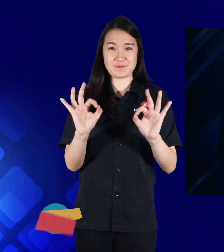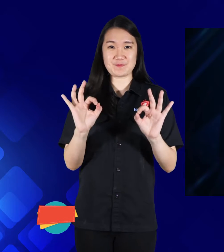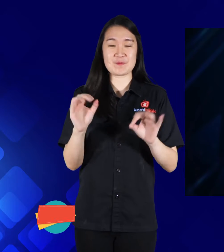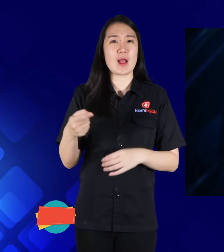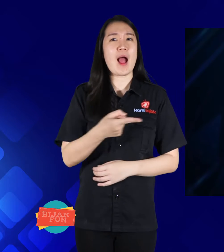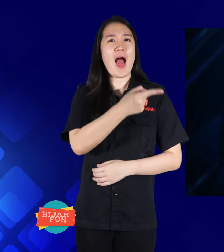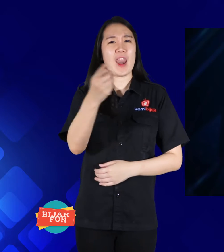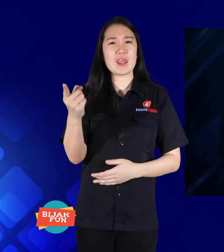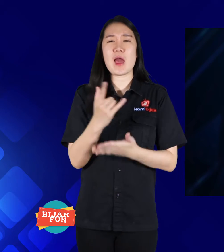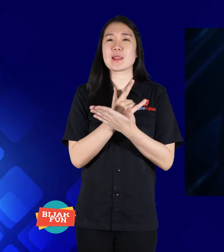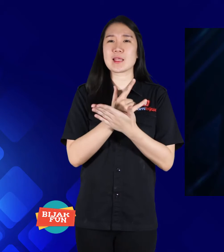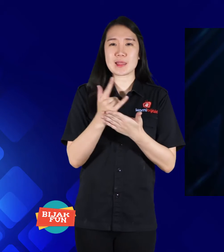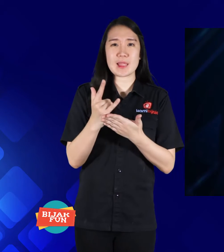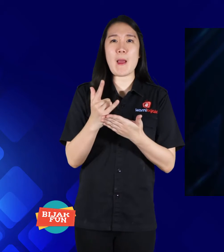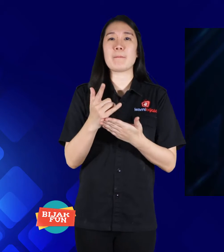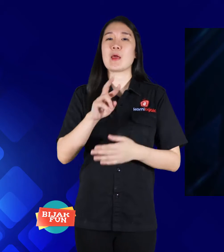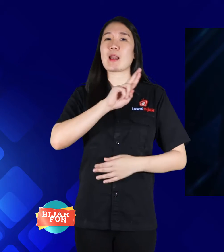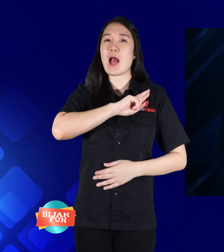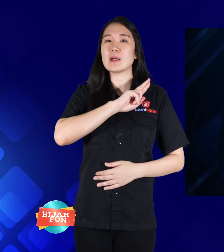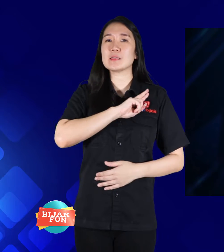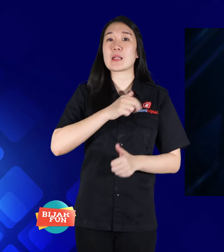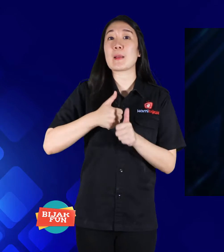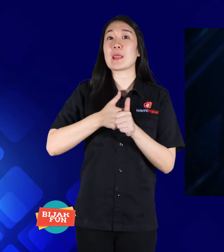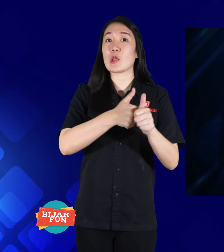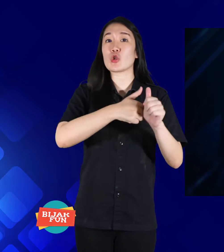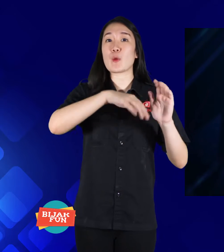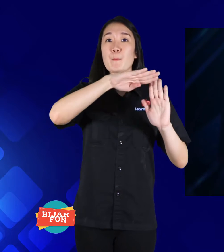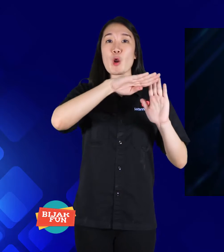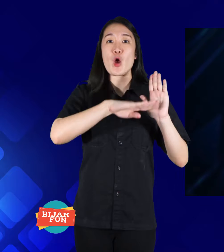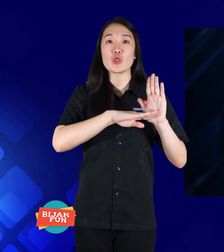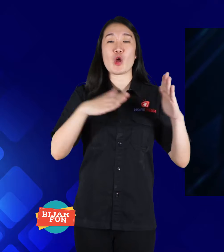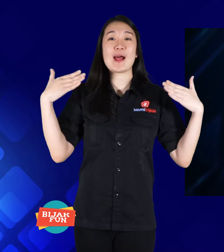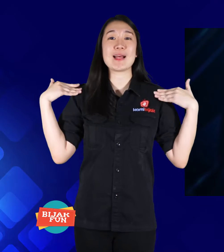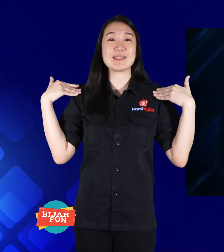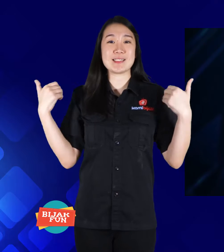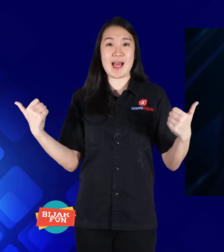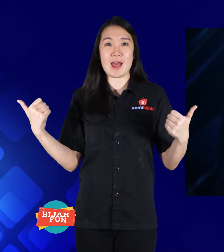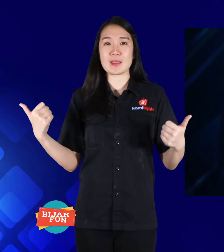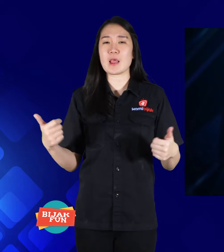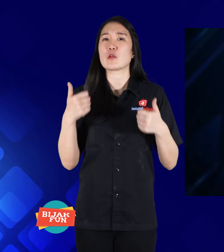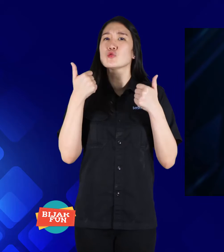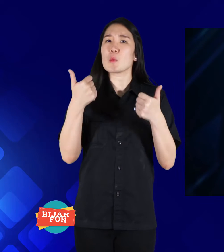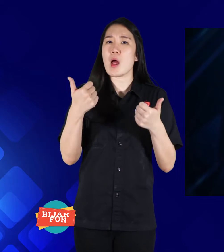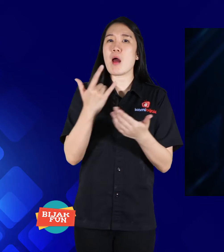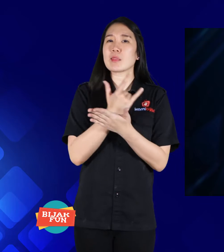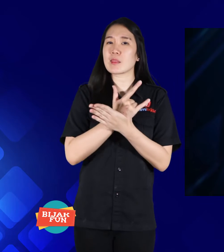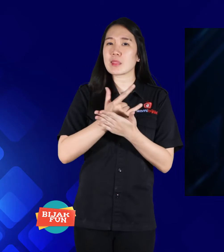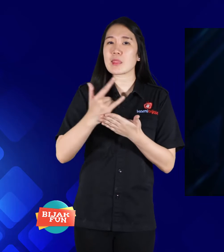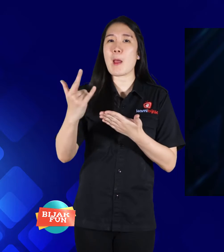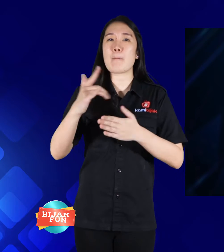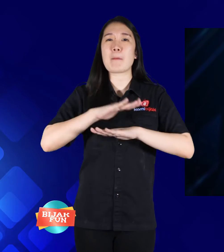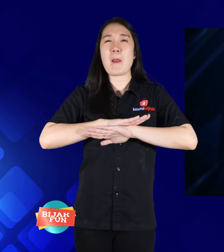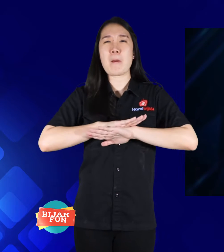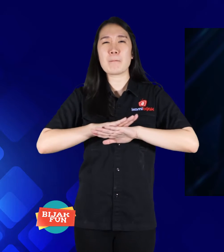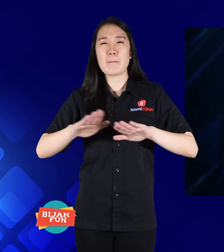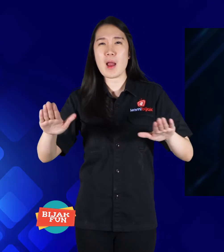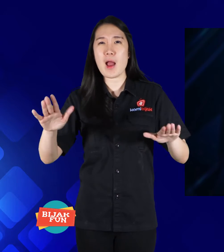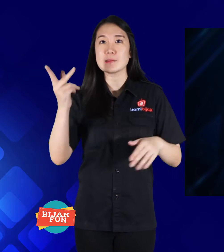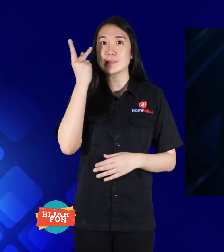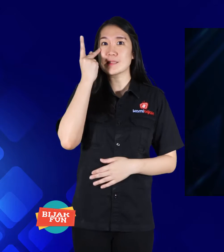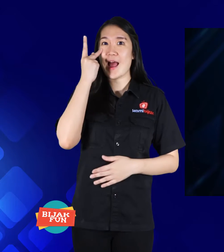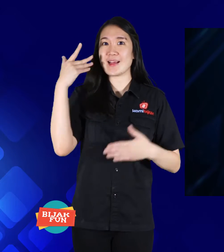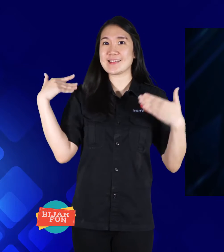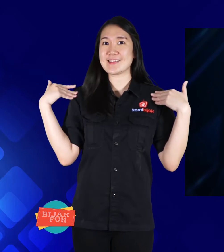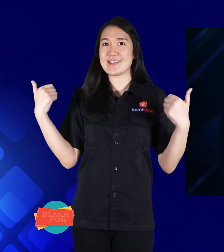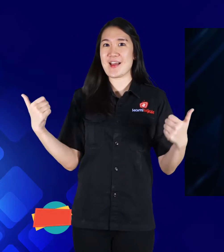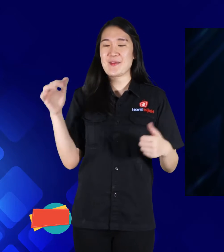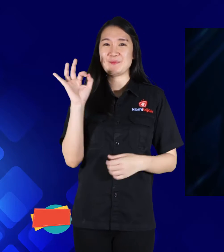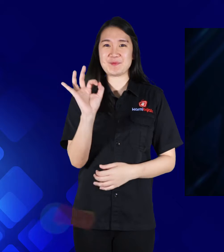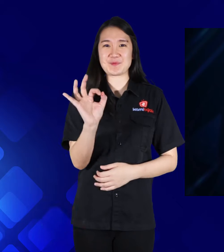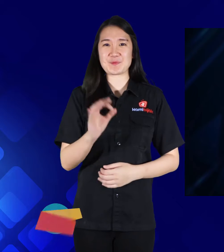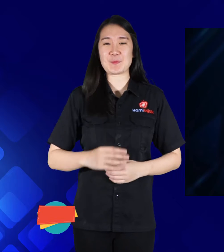You still obey the prokes to stay healthy and safe.